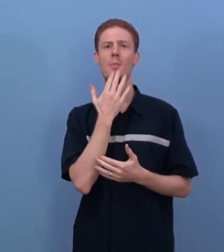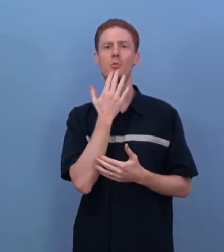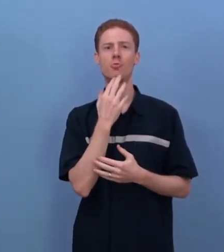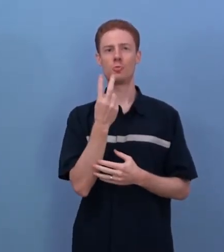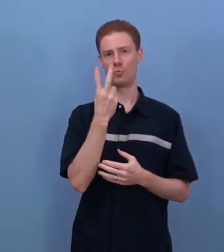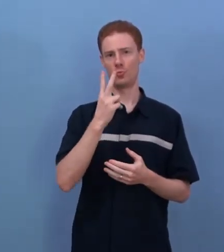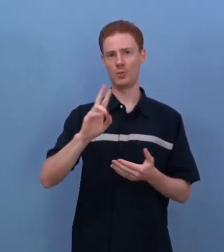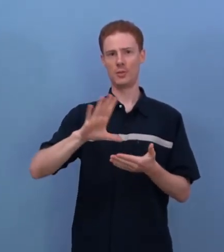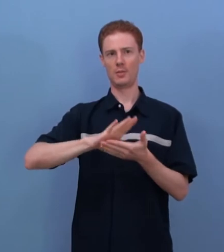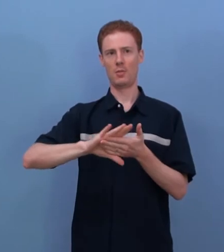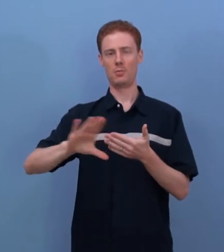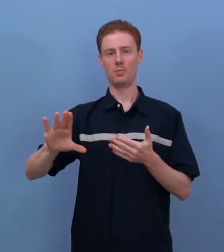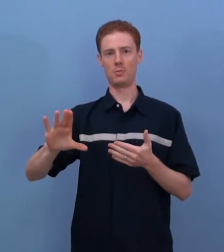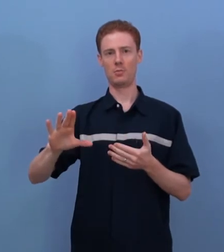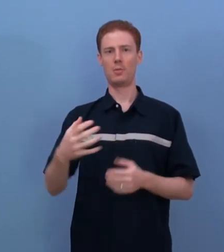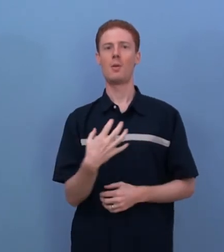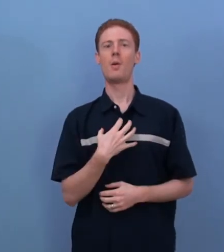How much will it be? $20